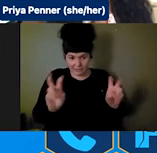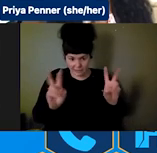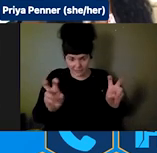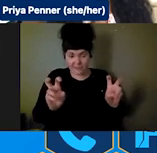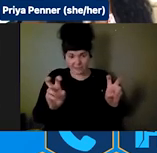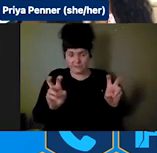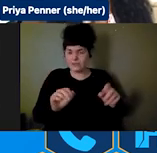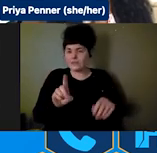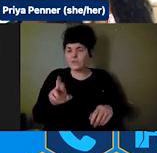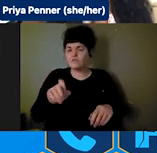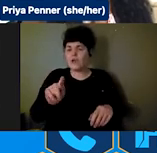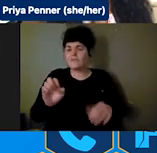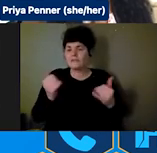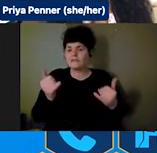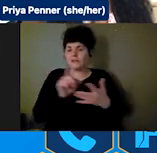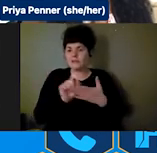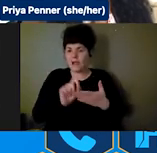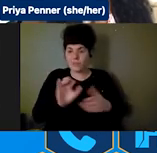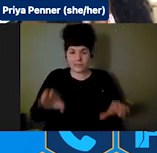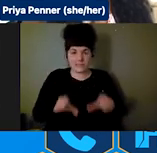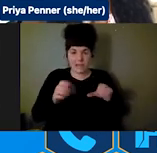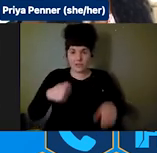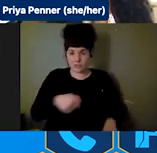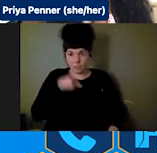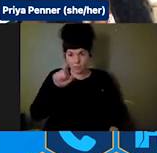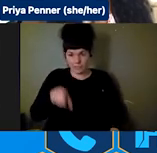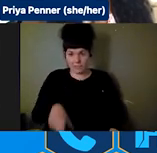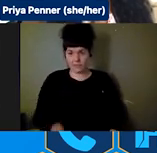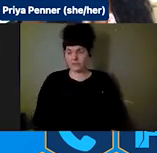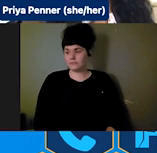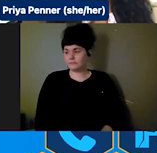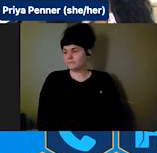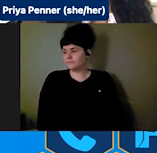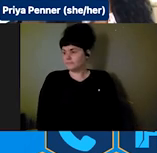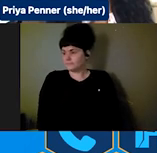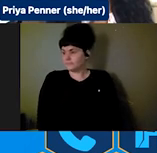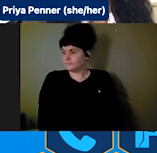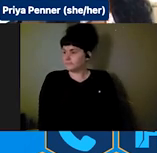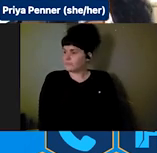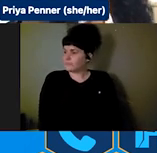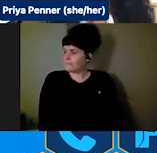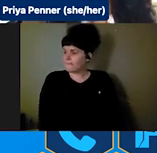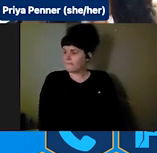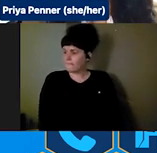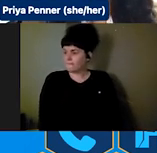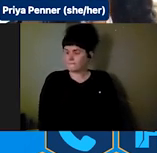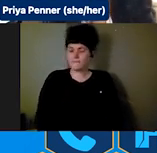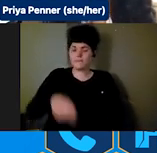It's the action that we need.